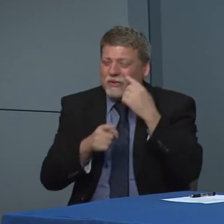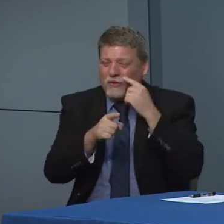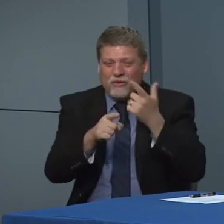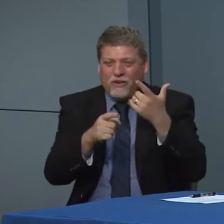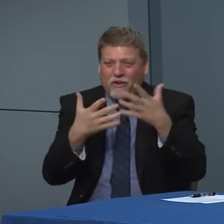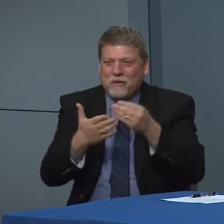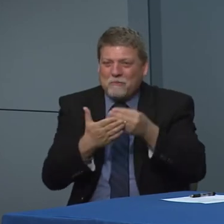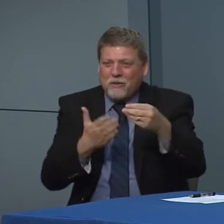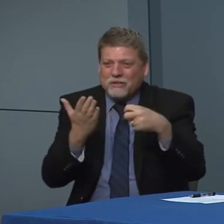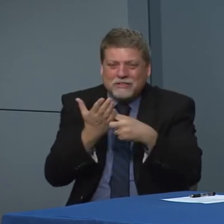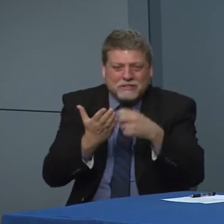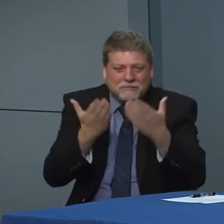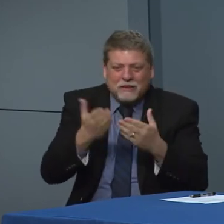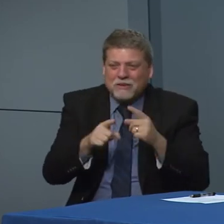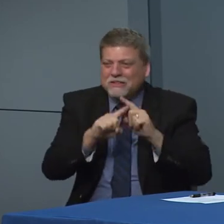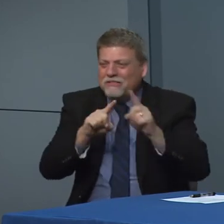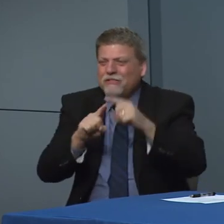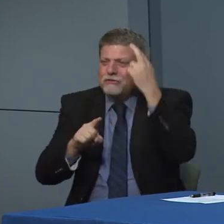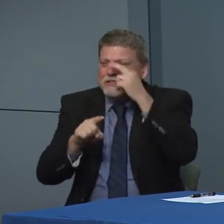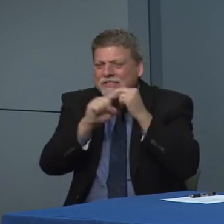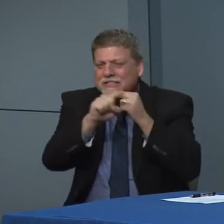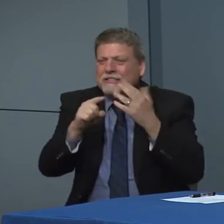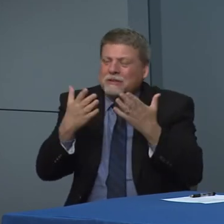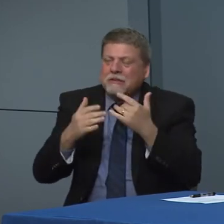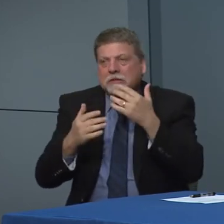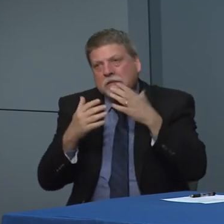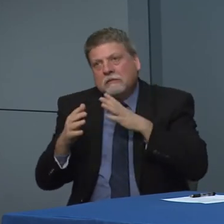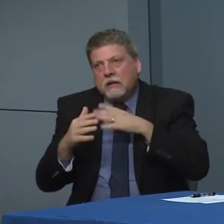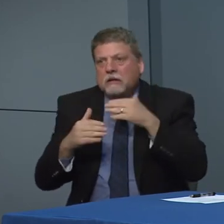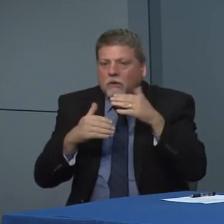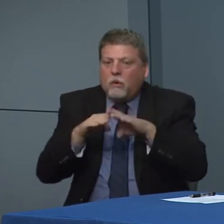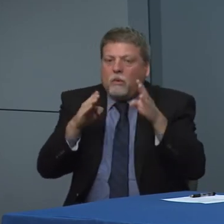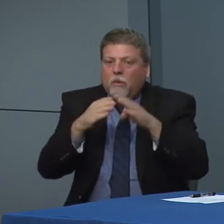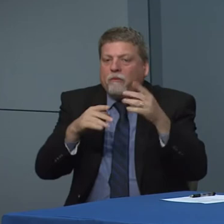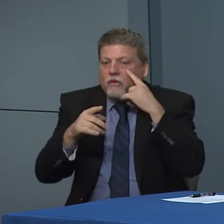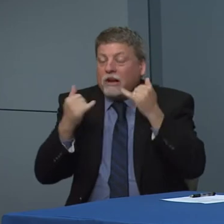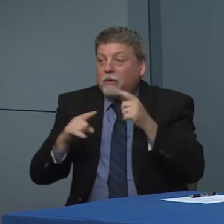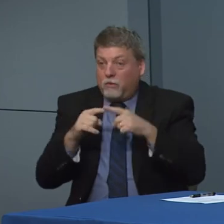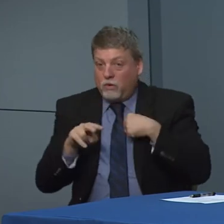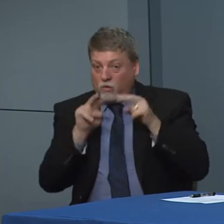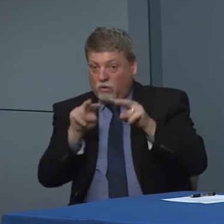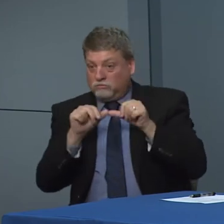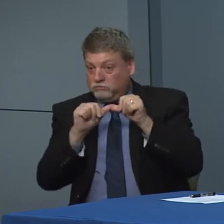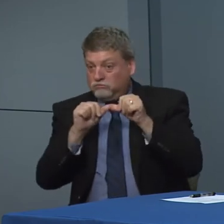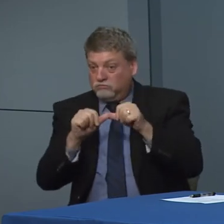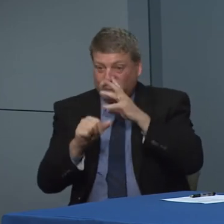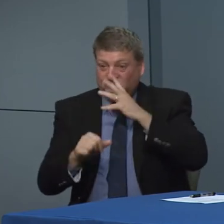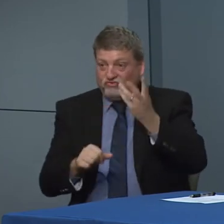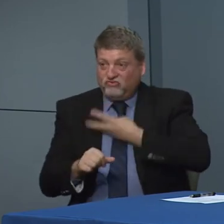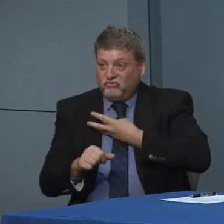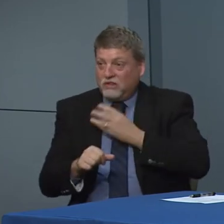Folks need to absorb that and put that in in into place in in some some aspects but if folks aren't following those we will